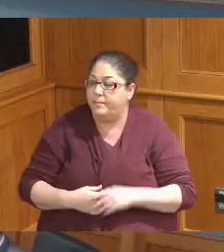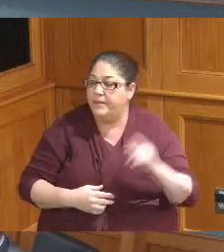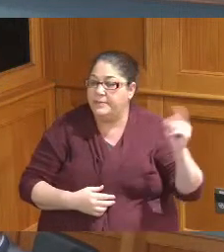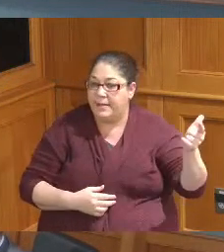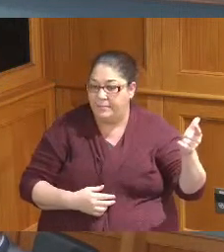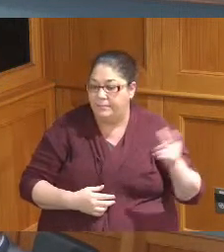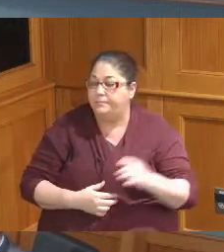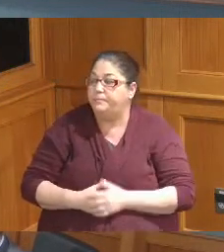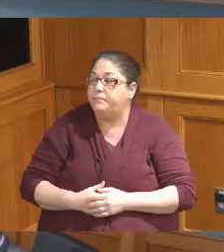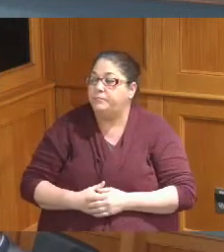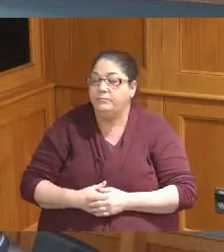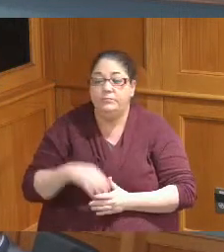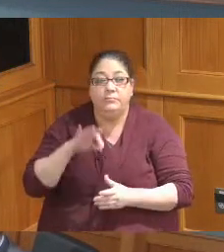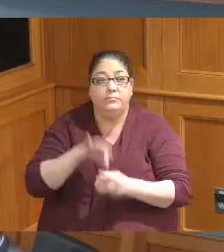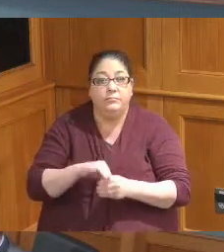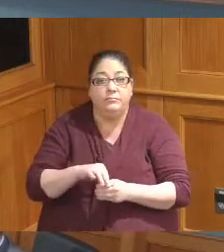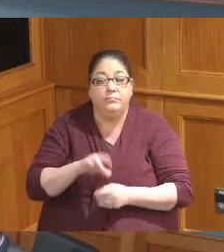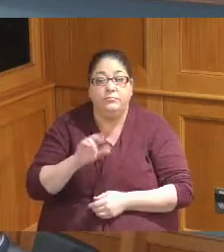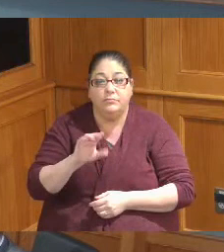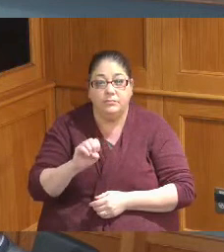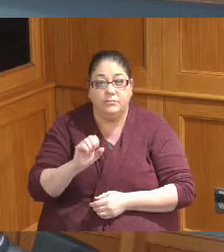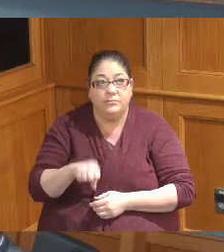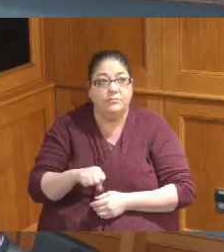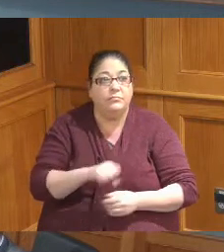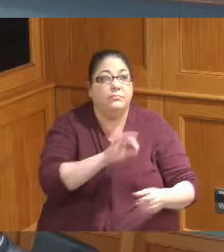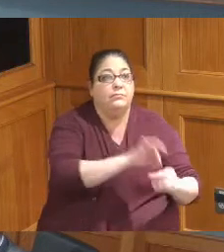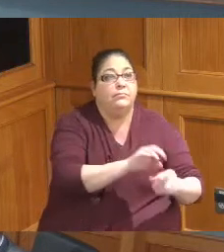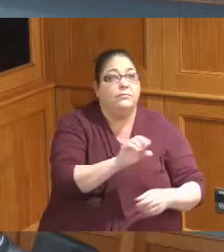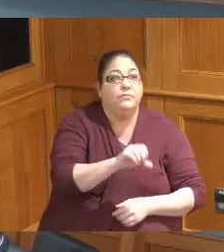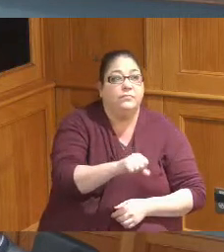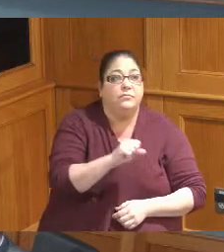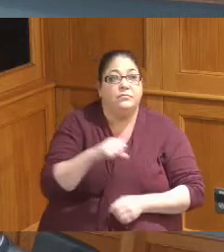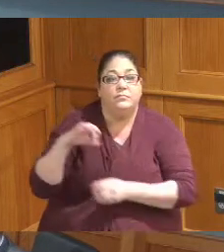Commissioner Reece yes Commissioner Driehaus yes Commissioner Summerow Dumas yes